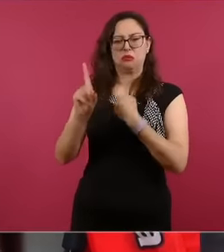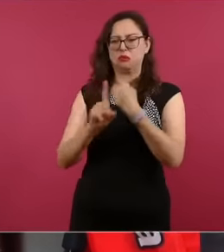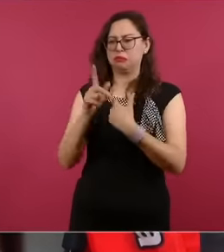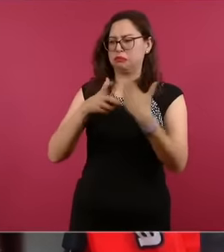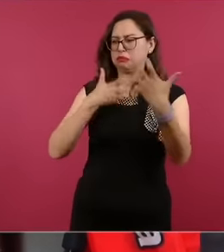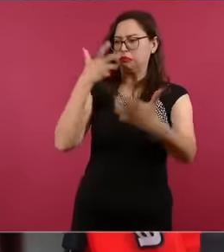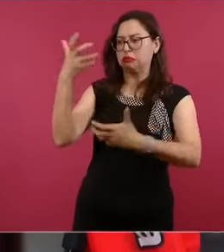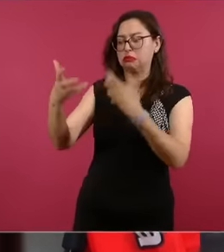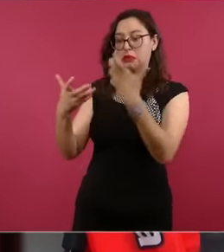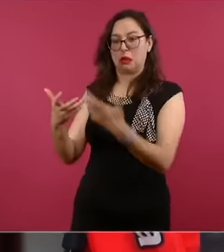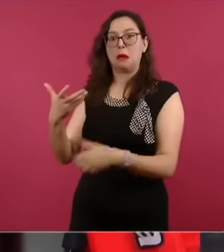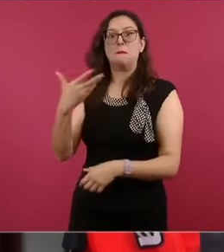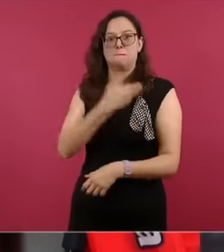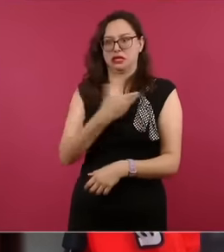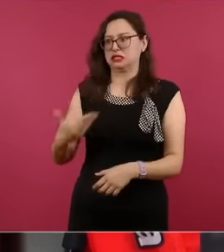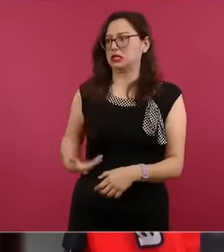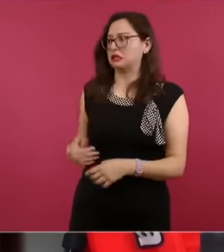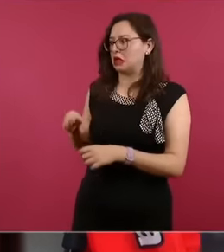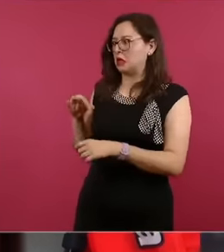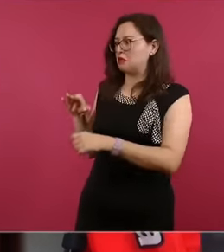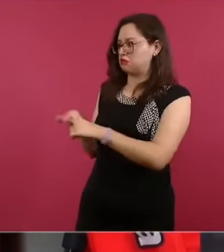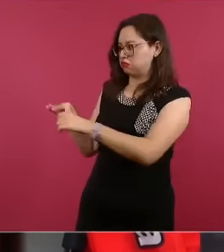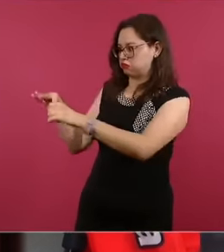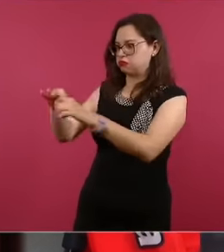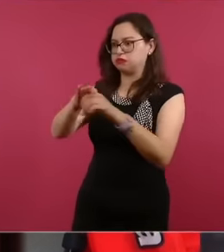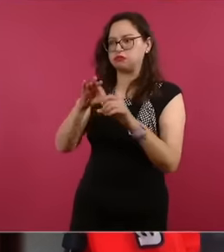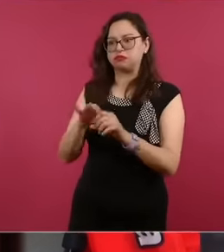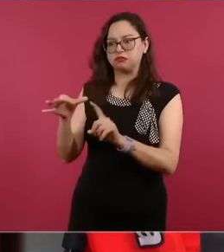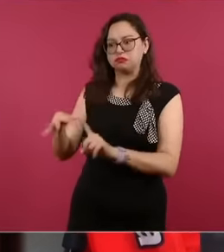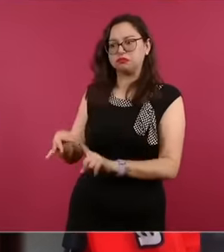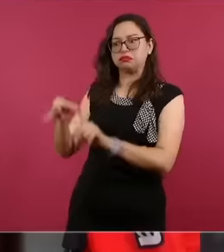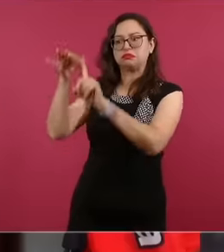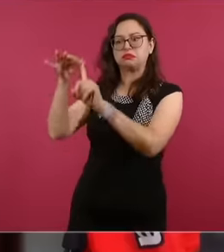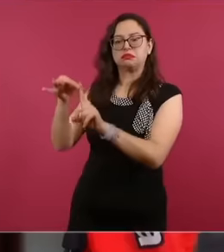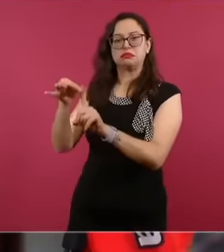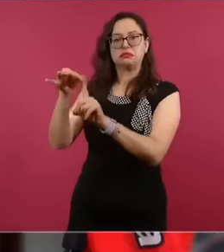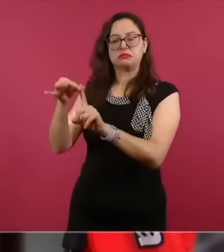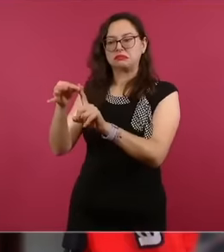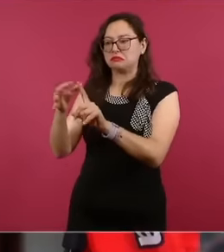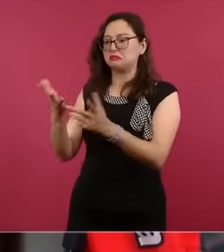elected by the people Today he is in jail unjustly and those who lost the elections